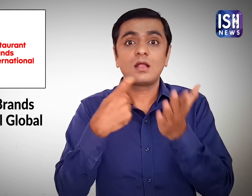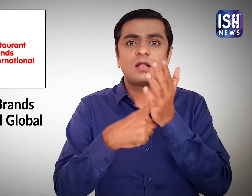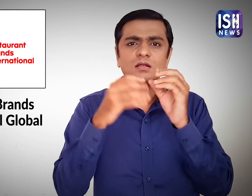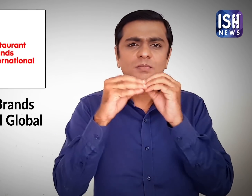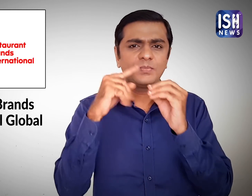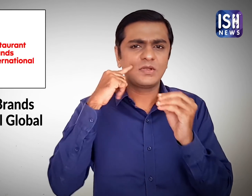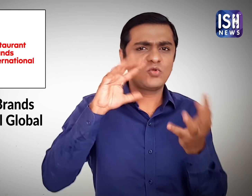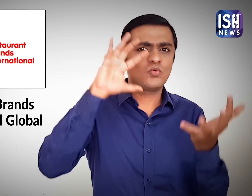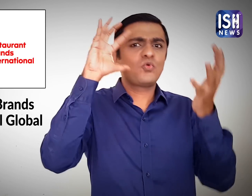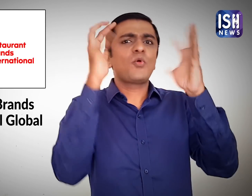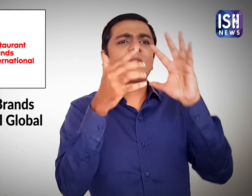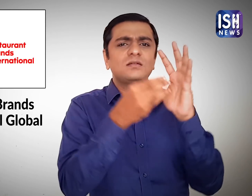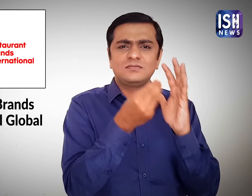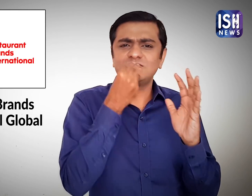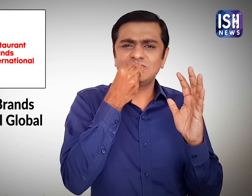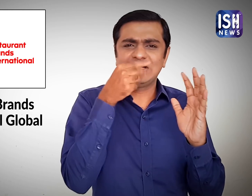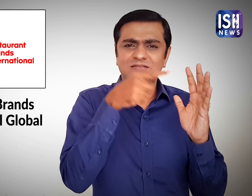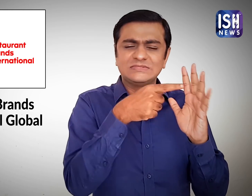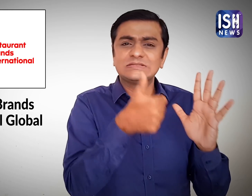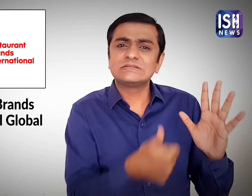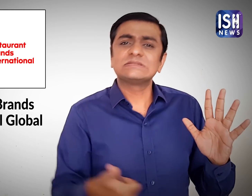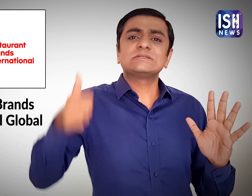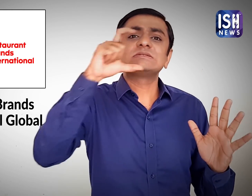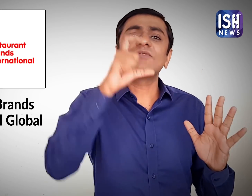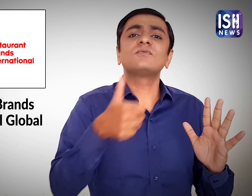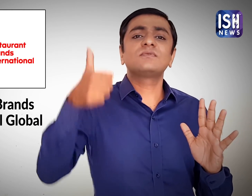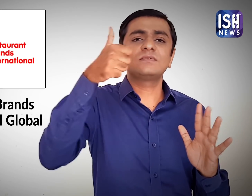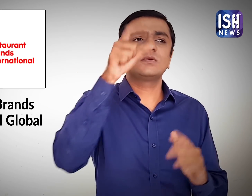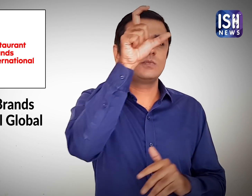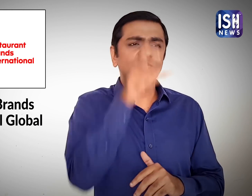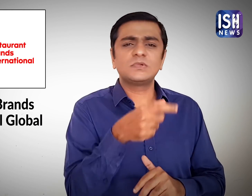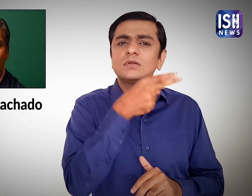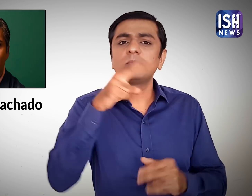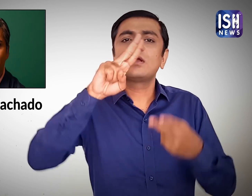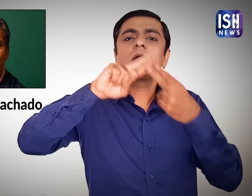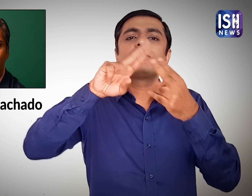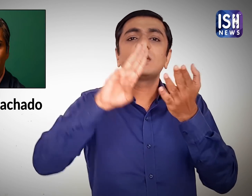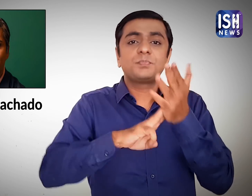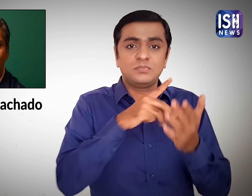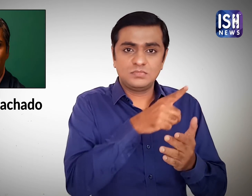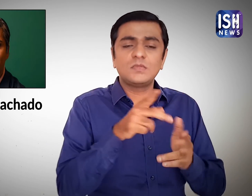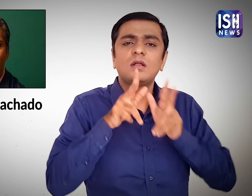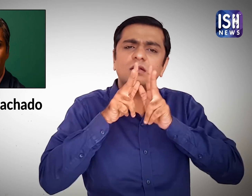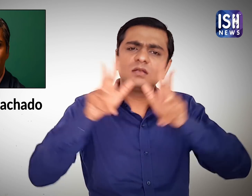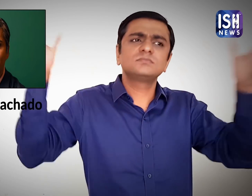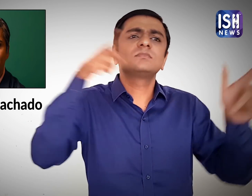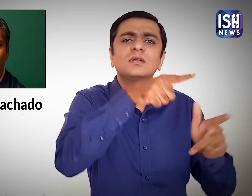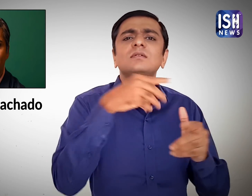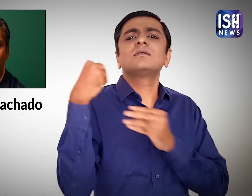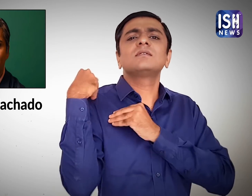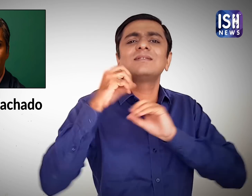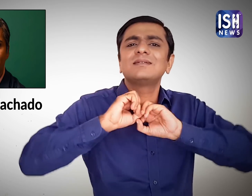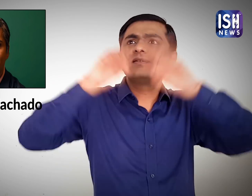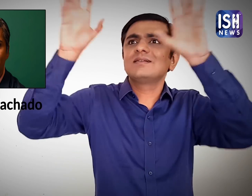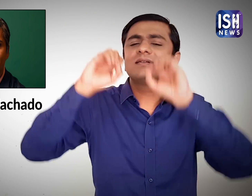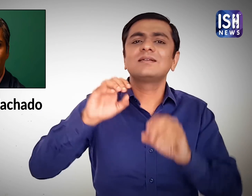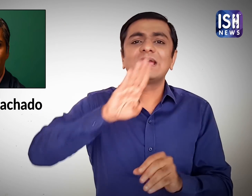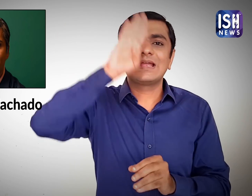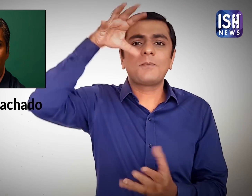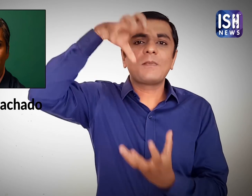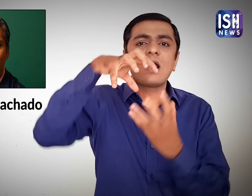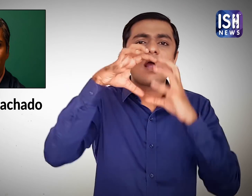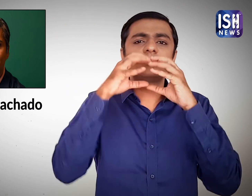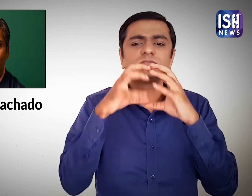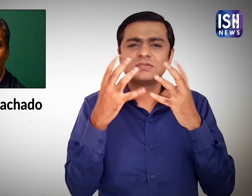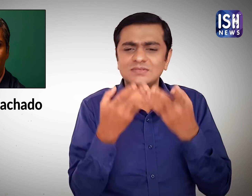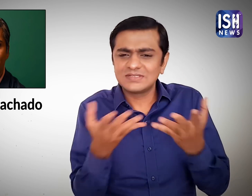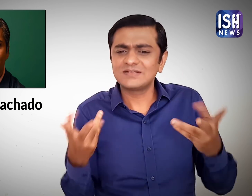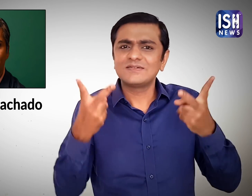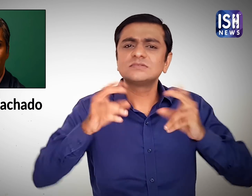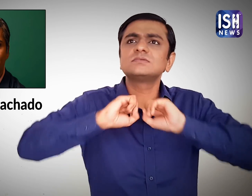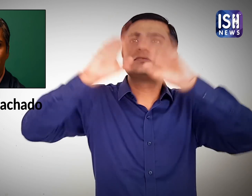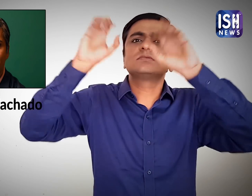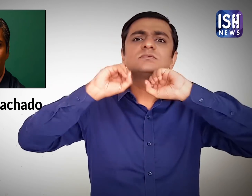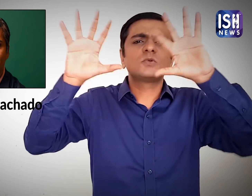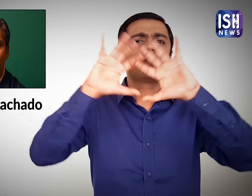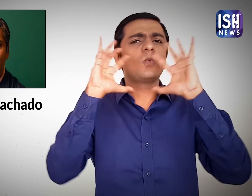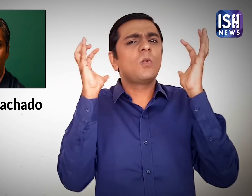Fernando Machado, Chief Marketing officer of Restaurant Brands International Global said,